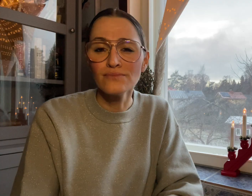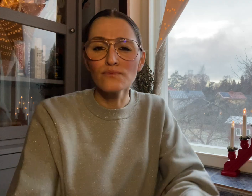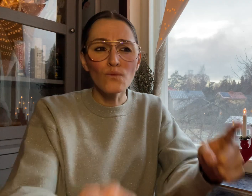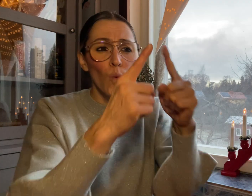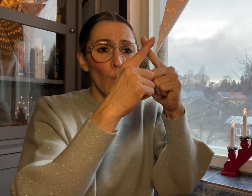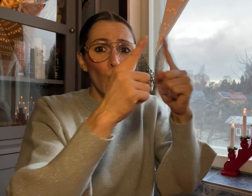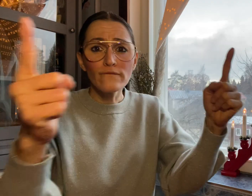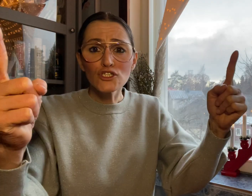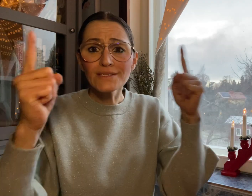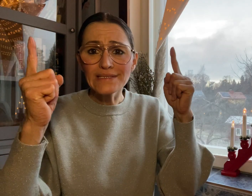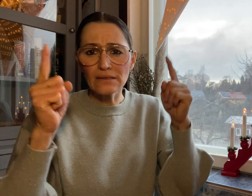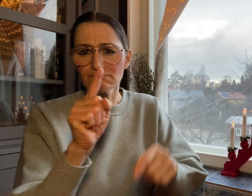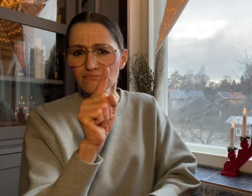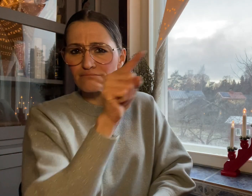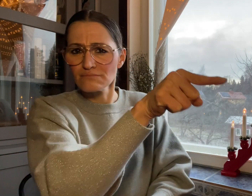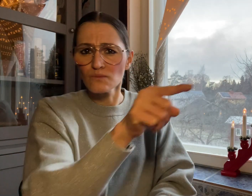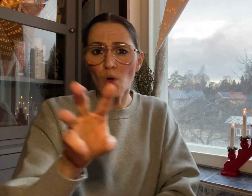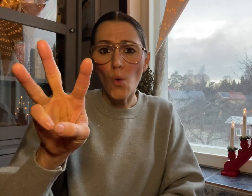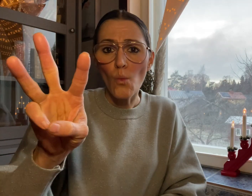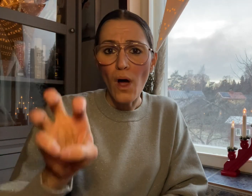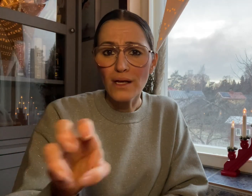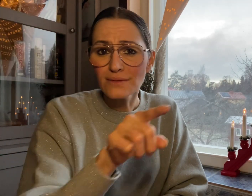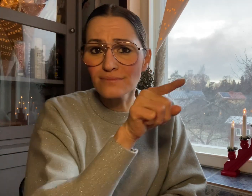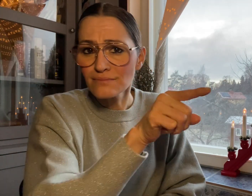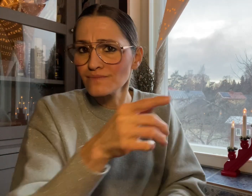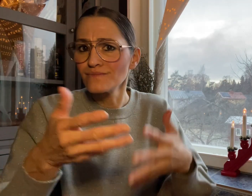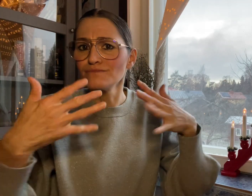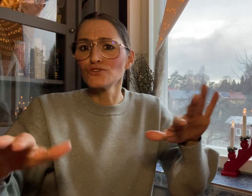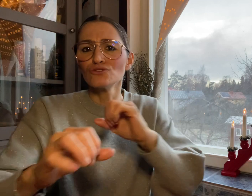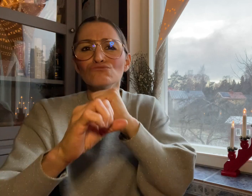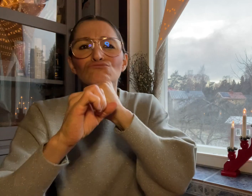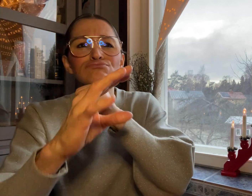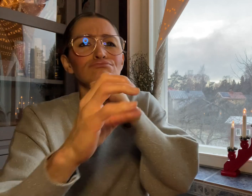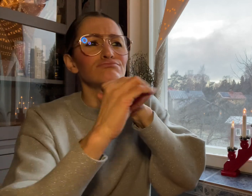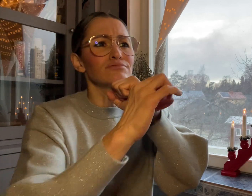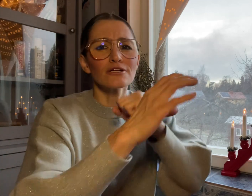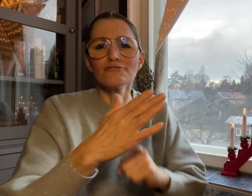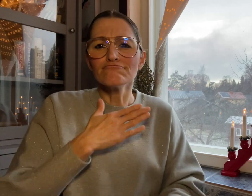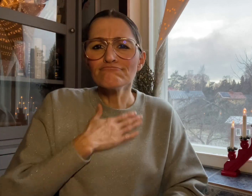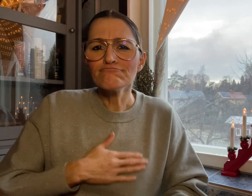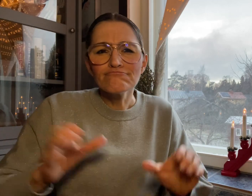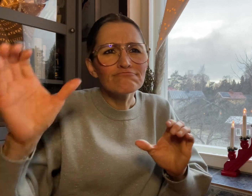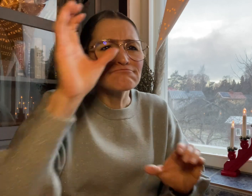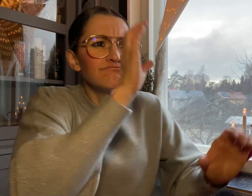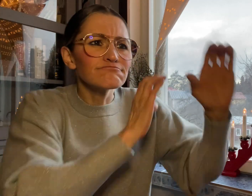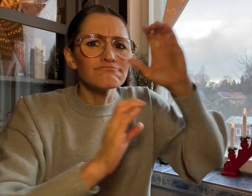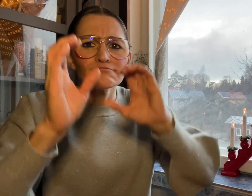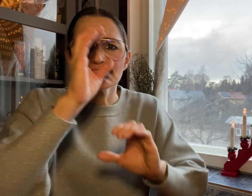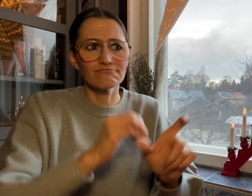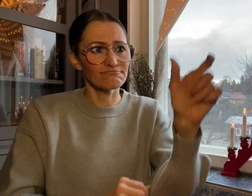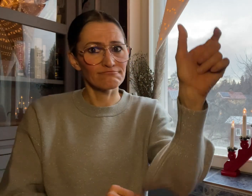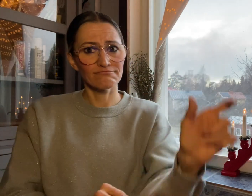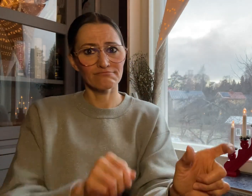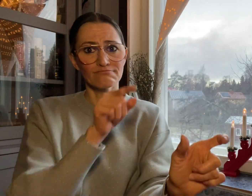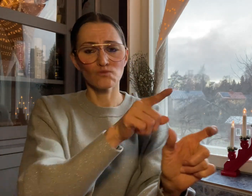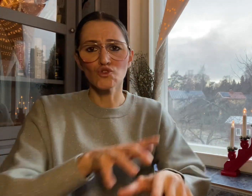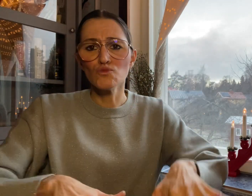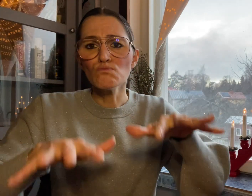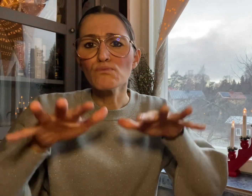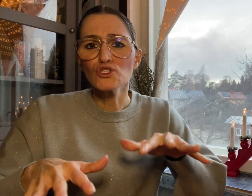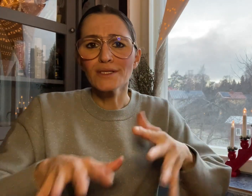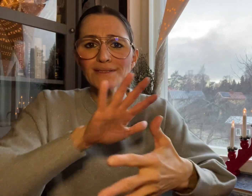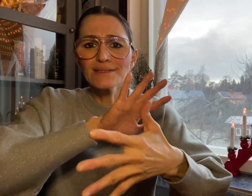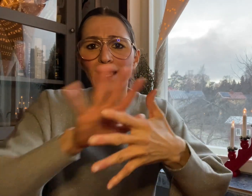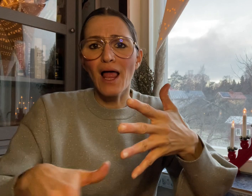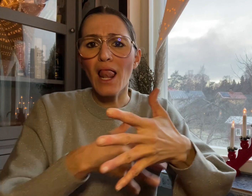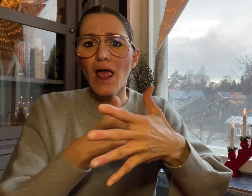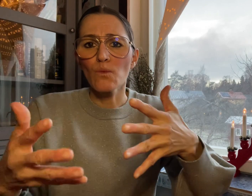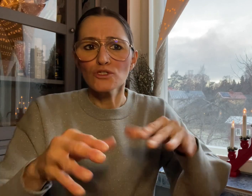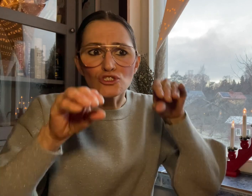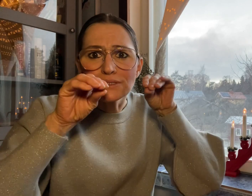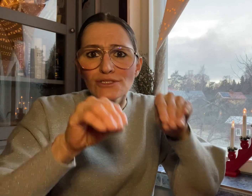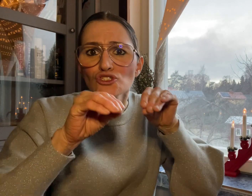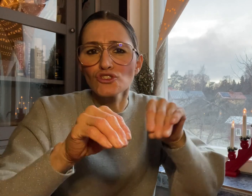A university in Wales immediately took down an ad for a British